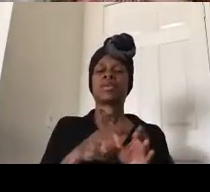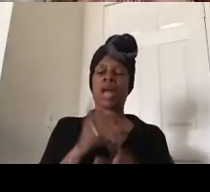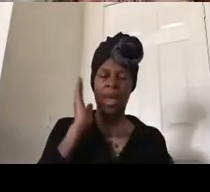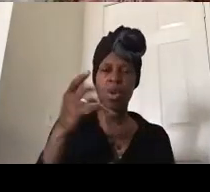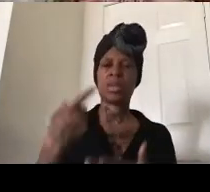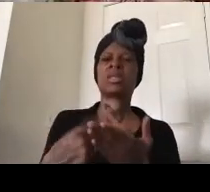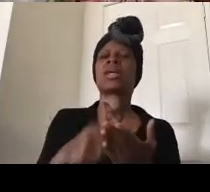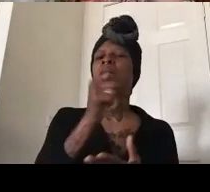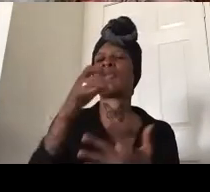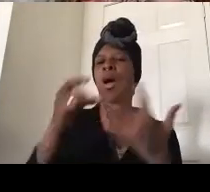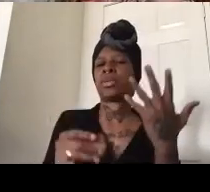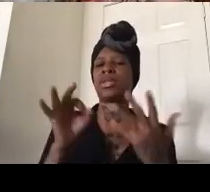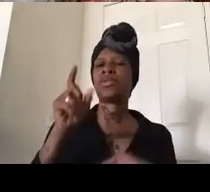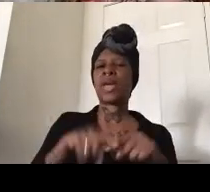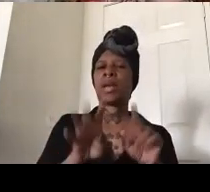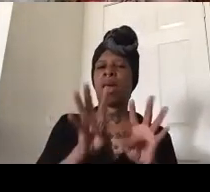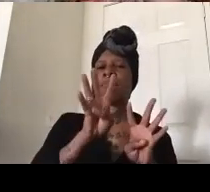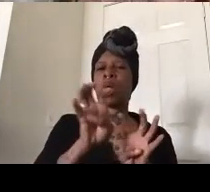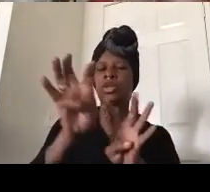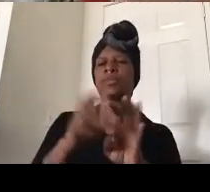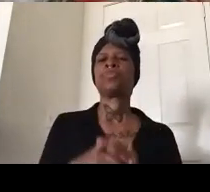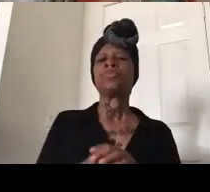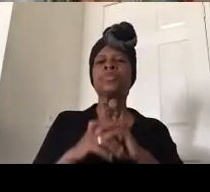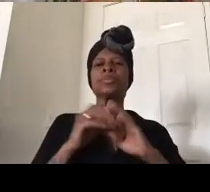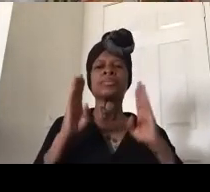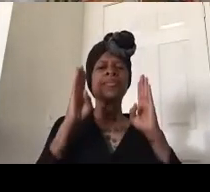i want you to pay attention to all of these campaigns because